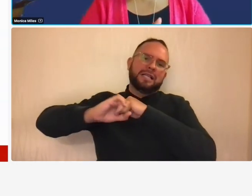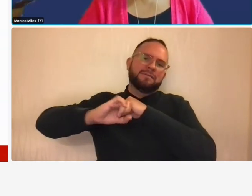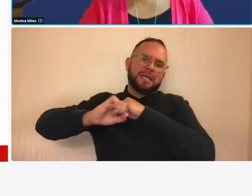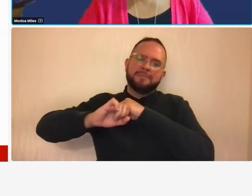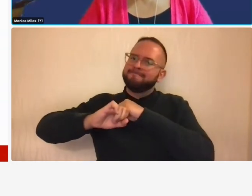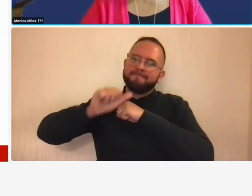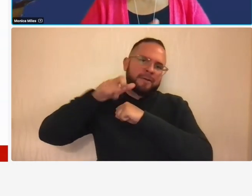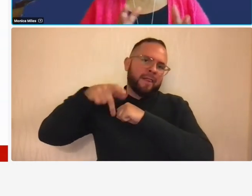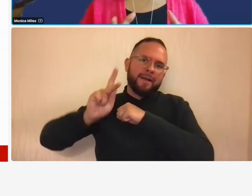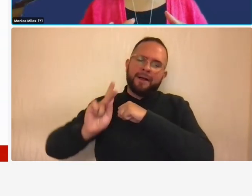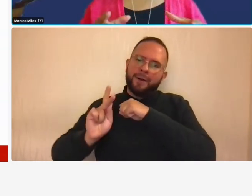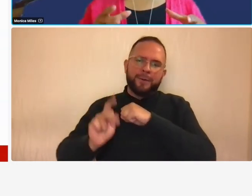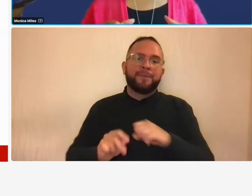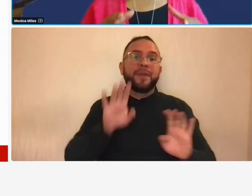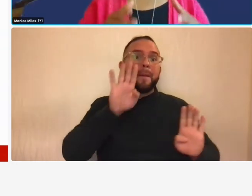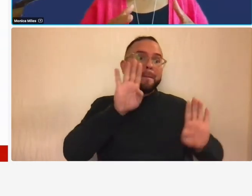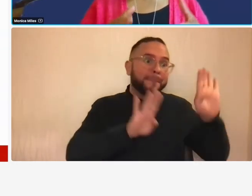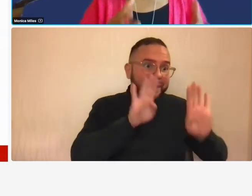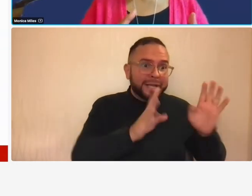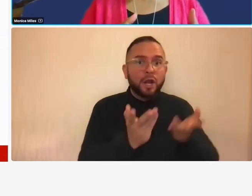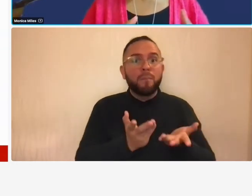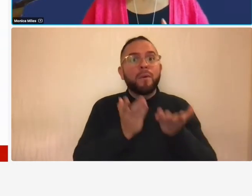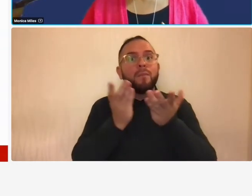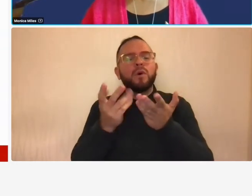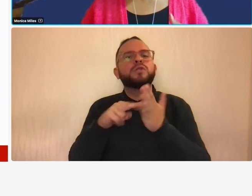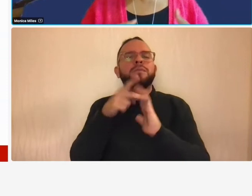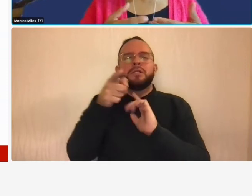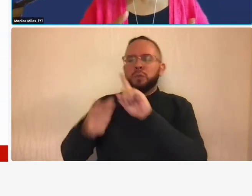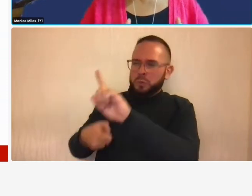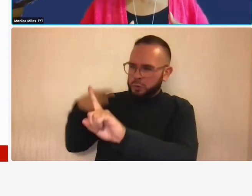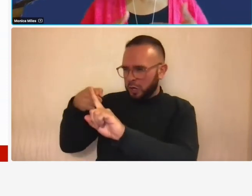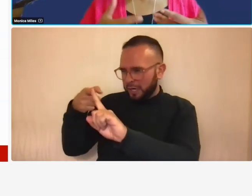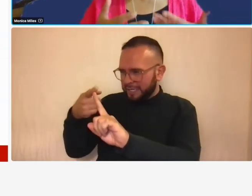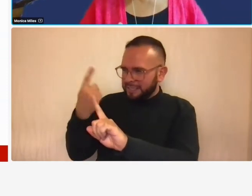proposal costs you're targeting a specific thing or project that you are bidding on or that you're